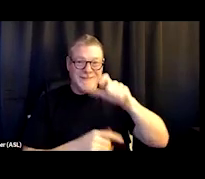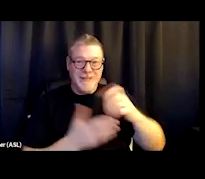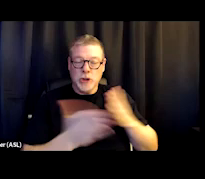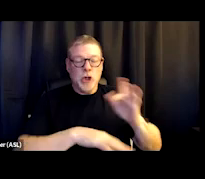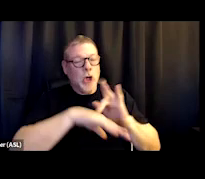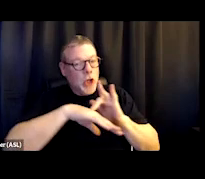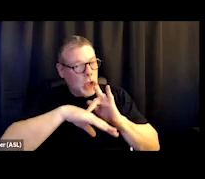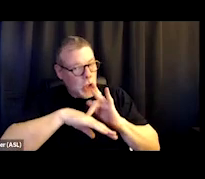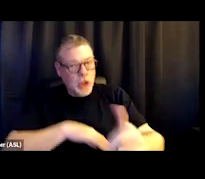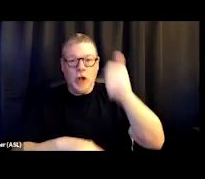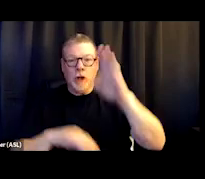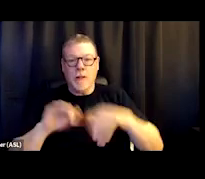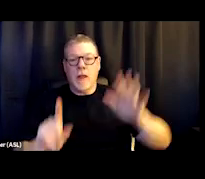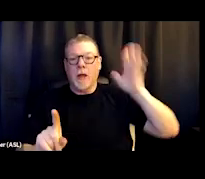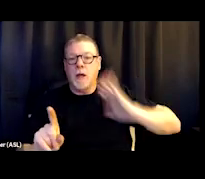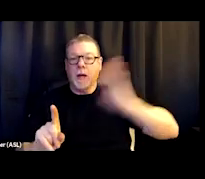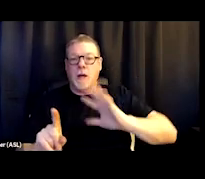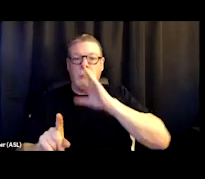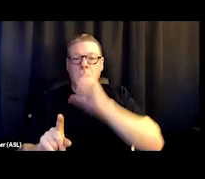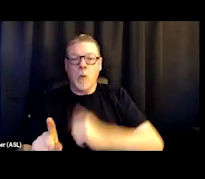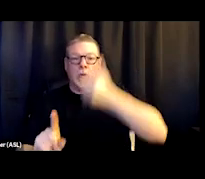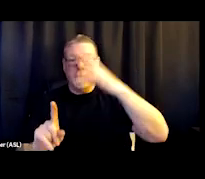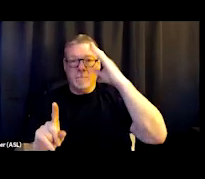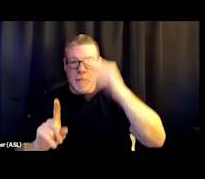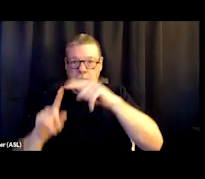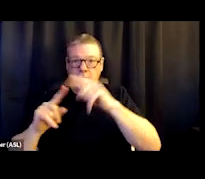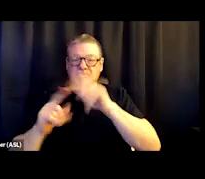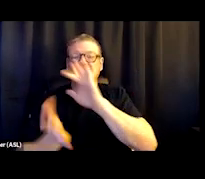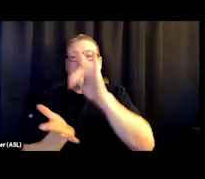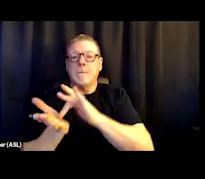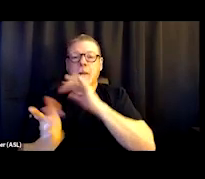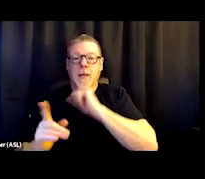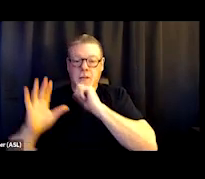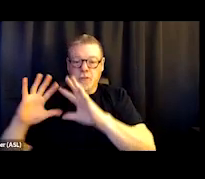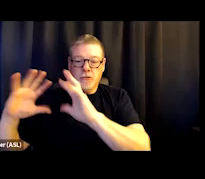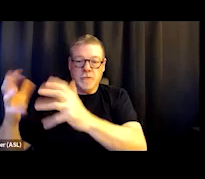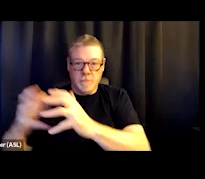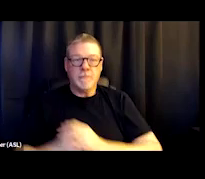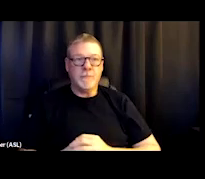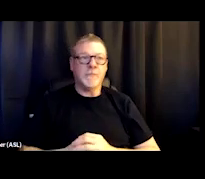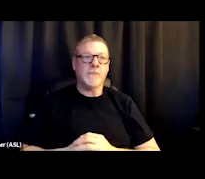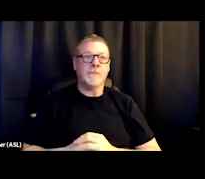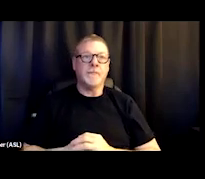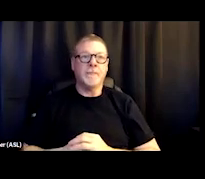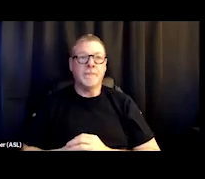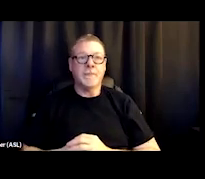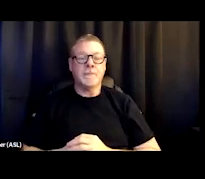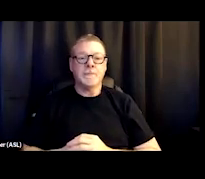than what traditional, you know, brackets of people or age brackets have been.